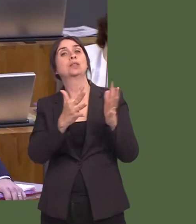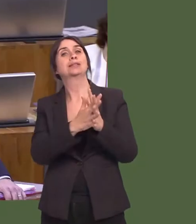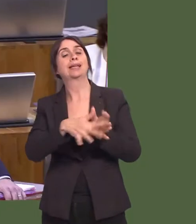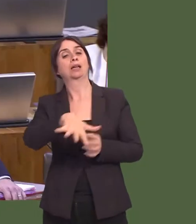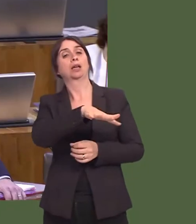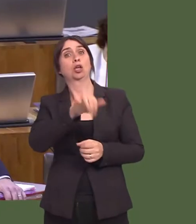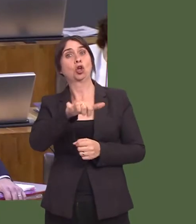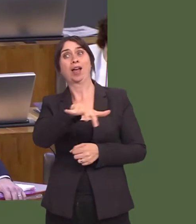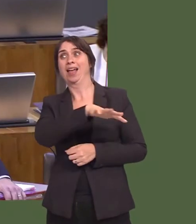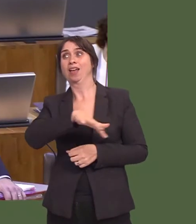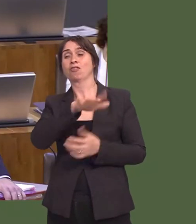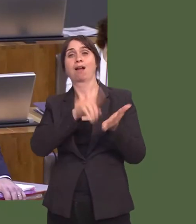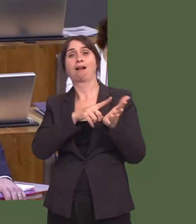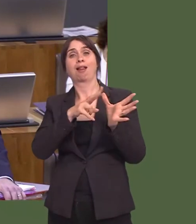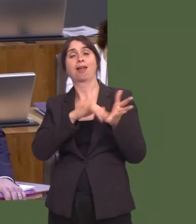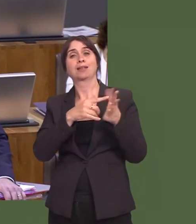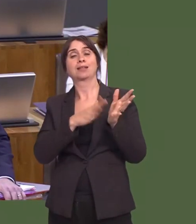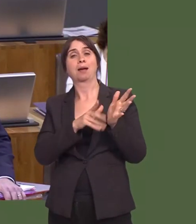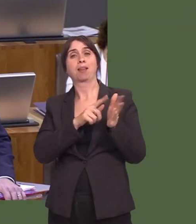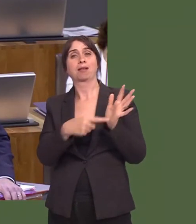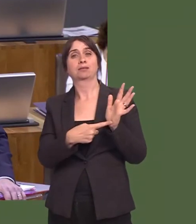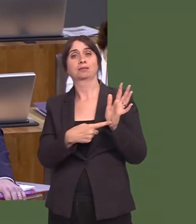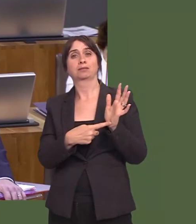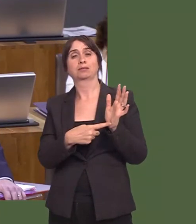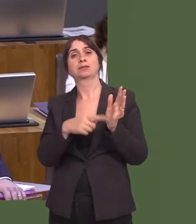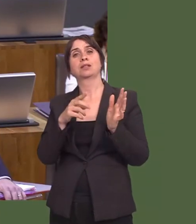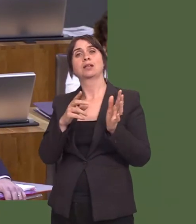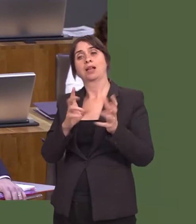at Llansamlet, along a 450m section of the Nant Bran stream.